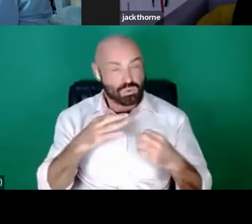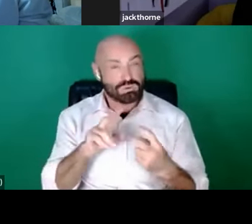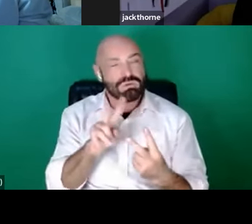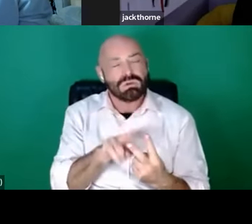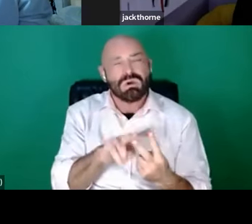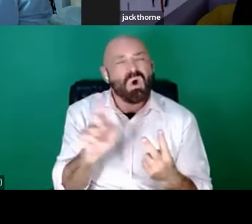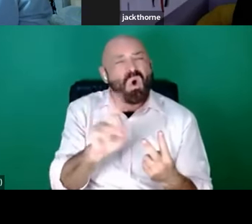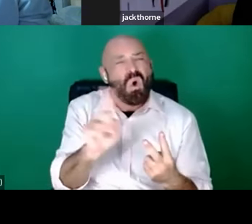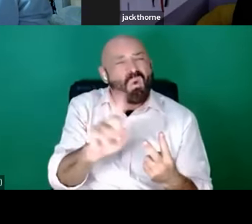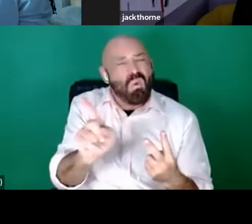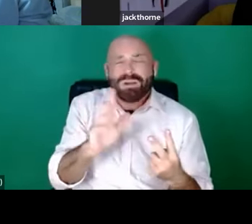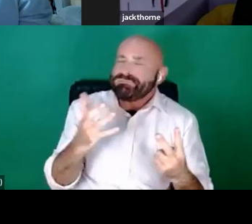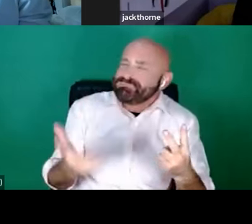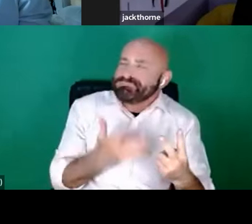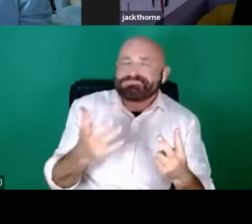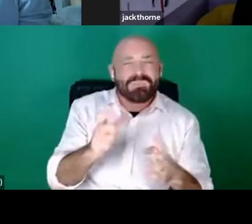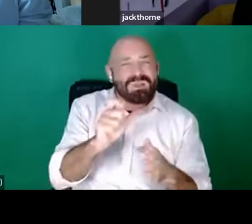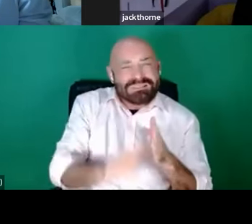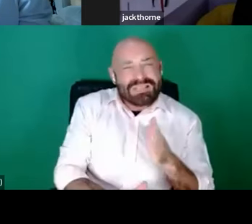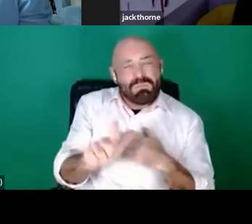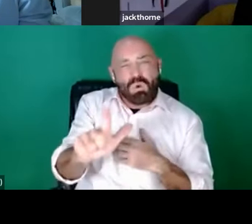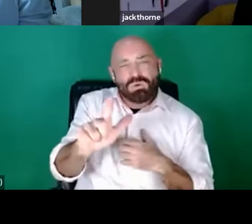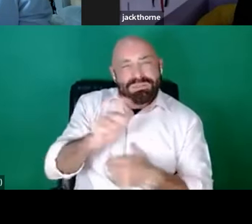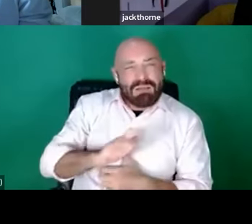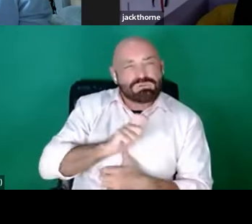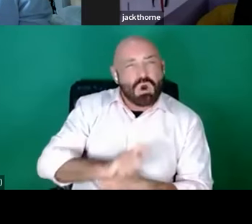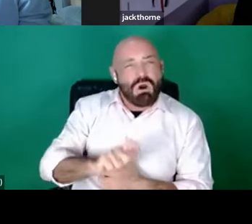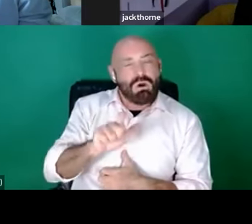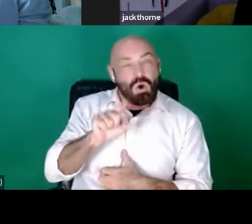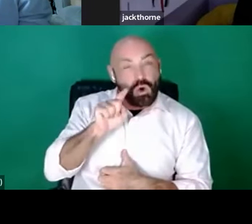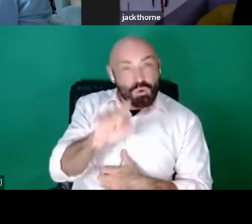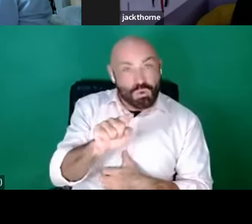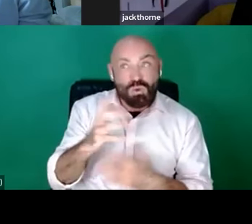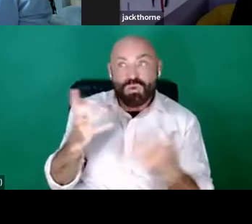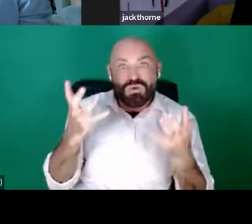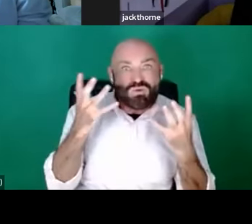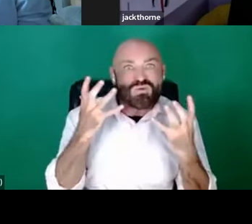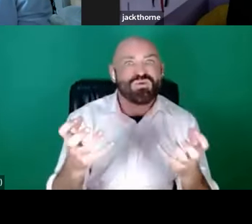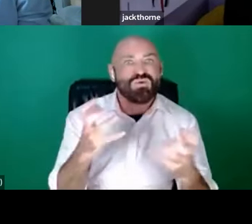What are the disabled characters or the roles you're burning to play